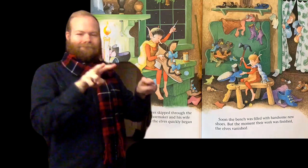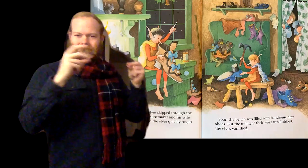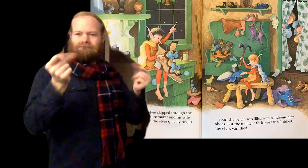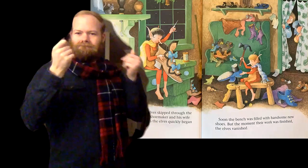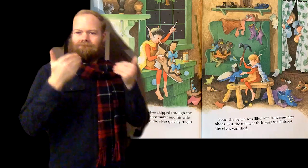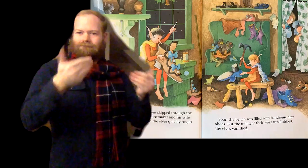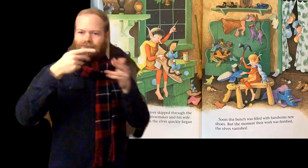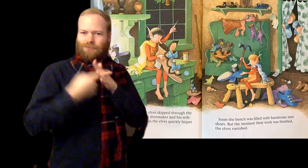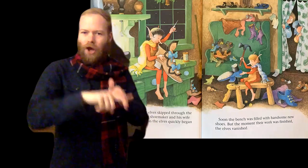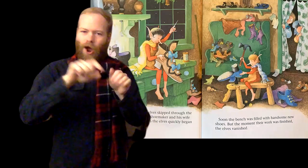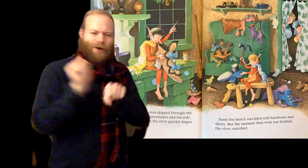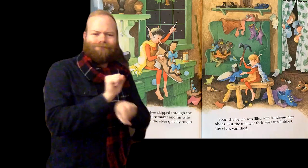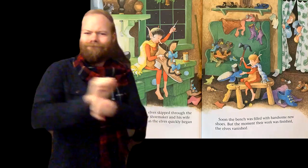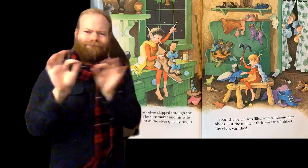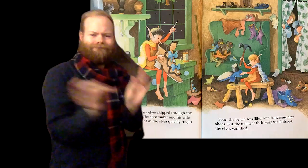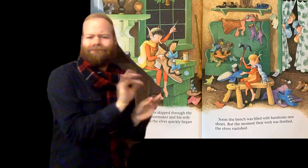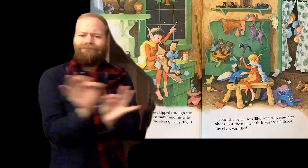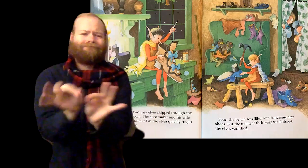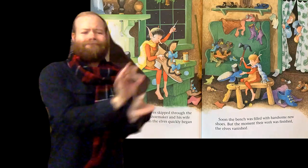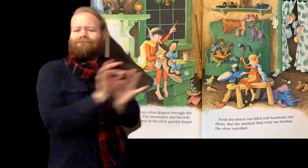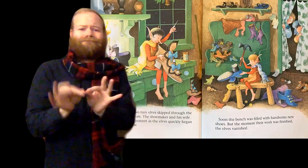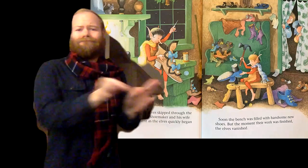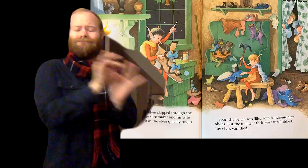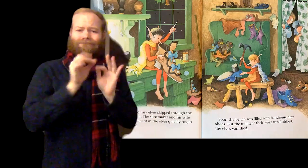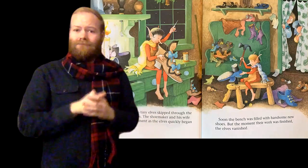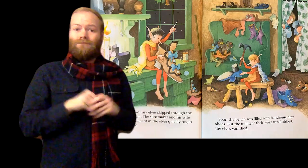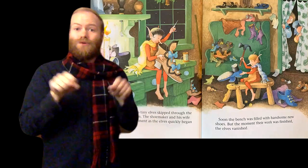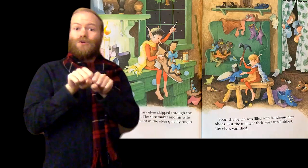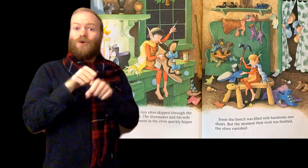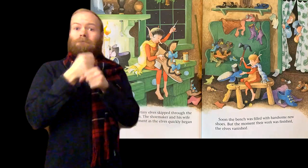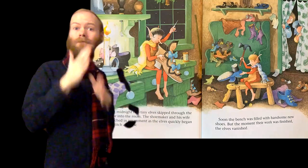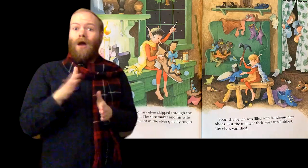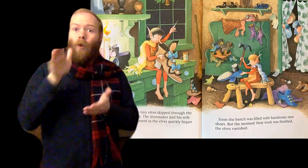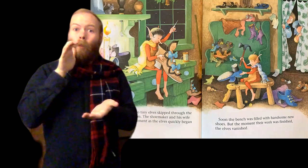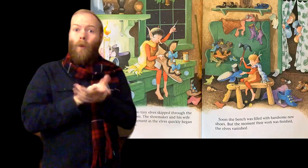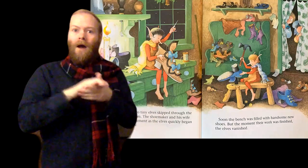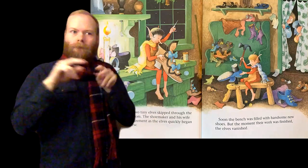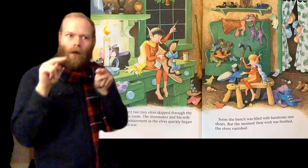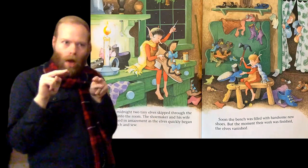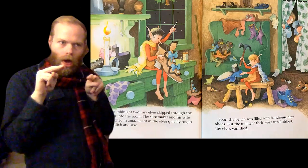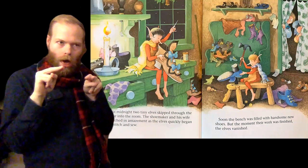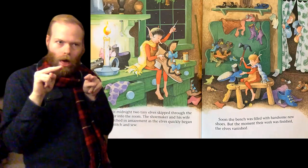The shoemaker and his wife watched in amazement as the elves quickly began to stitch and sew.